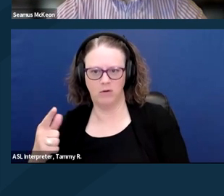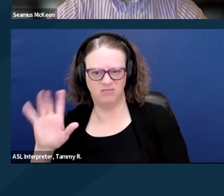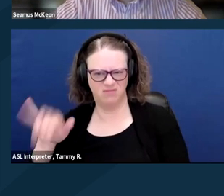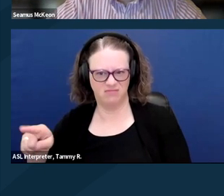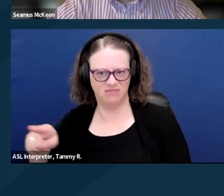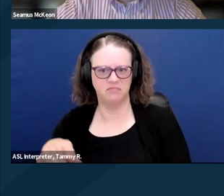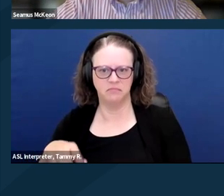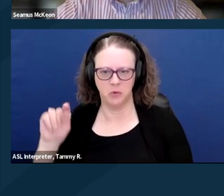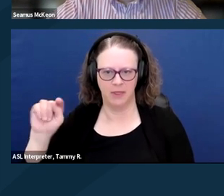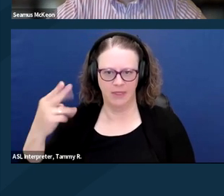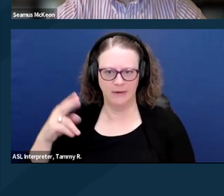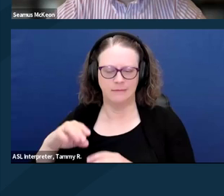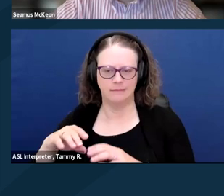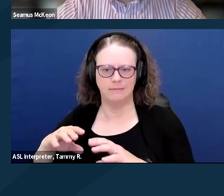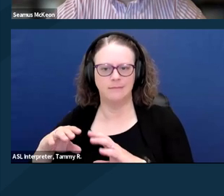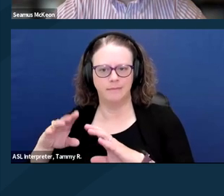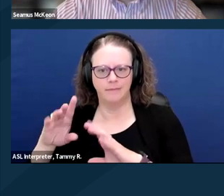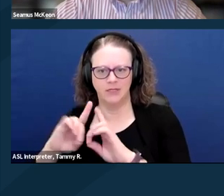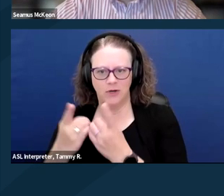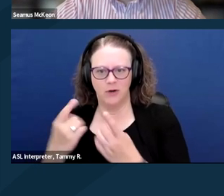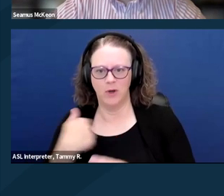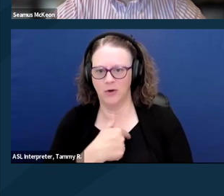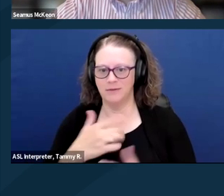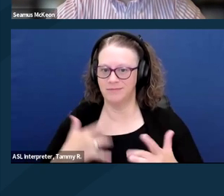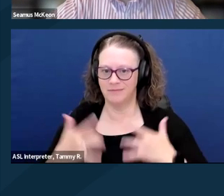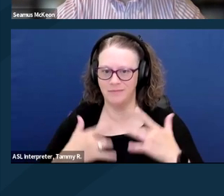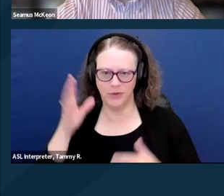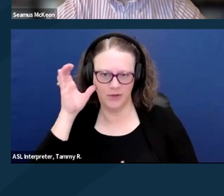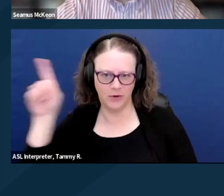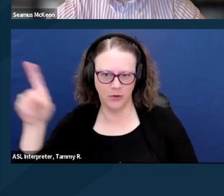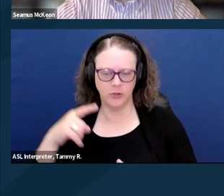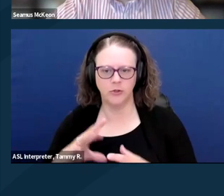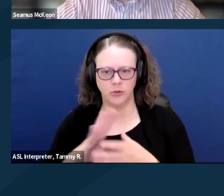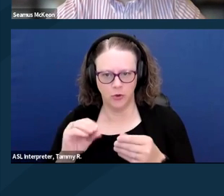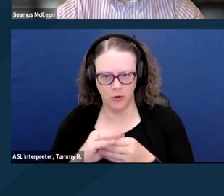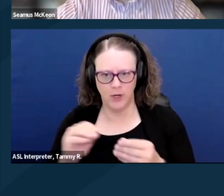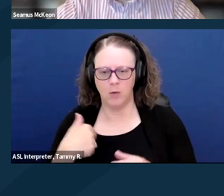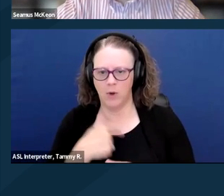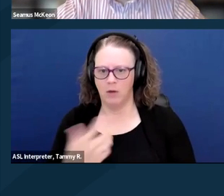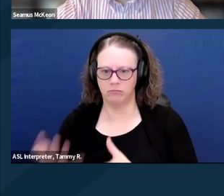to hear her story, and that's what brought us into this issue. And from hearing her story,